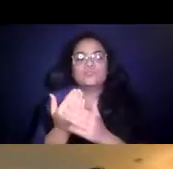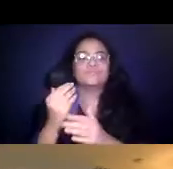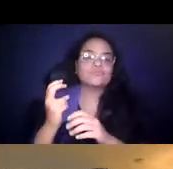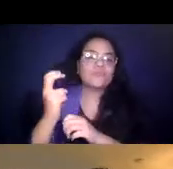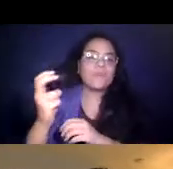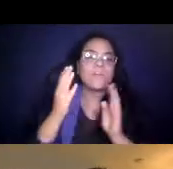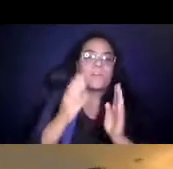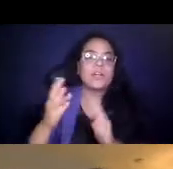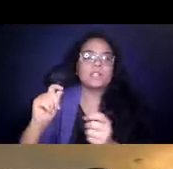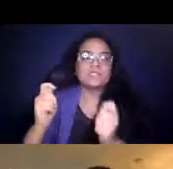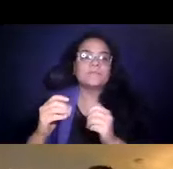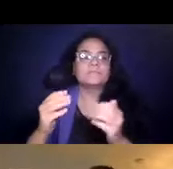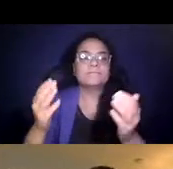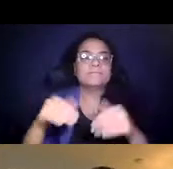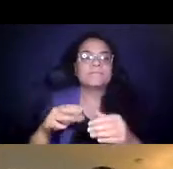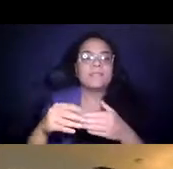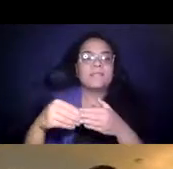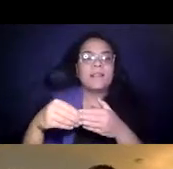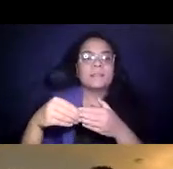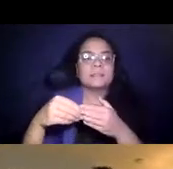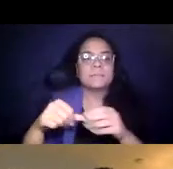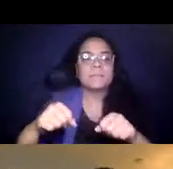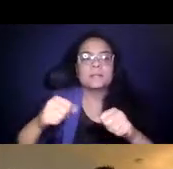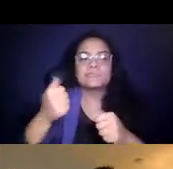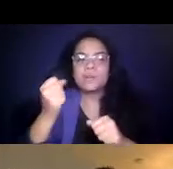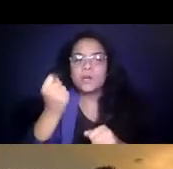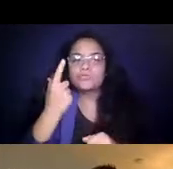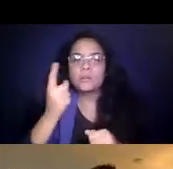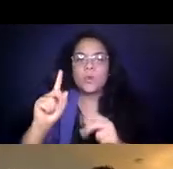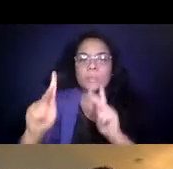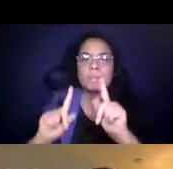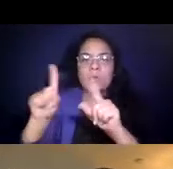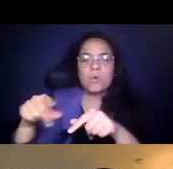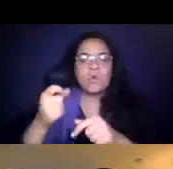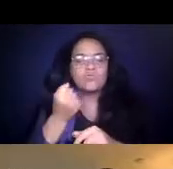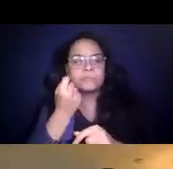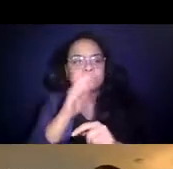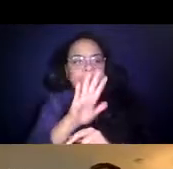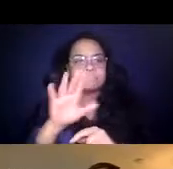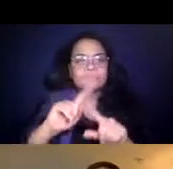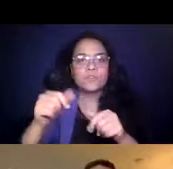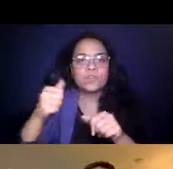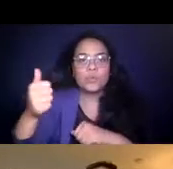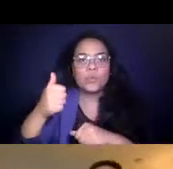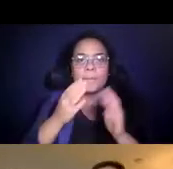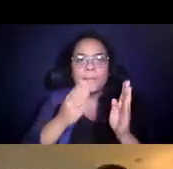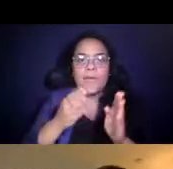14:21:04 Listening to where customers are going to want to be going. 14:21:07 Understanding changes in commuting patterns. 14:21:08 Paul mentioned Monday and Friday.